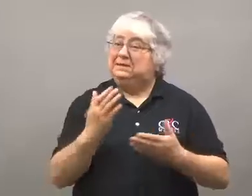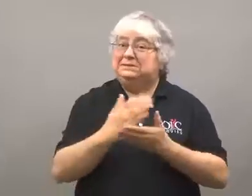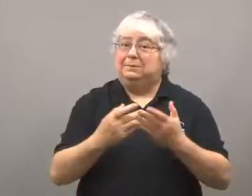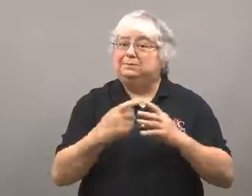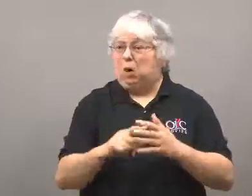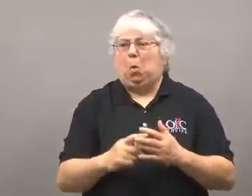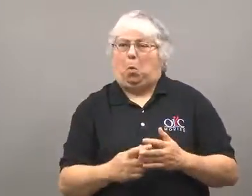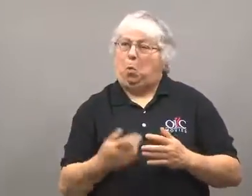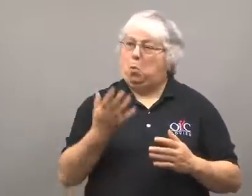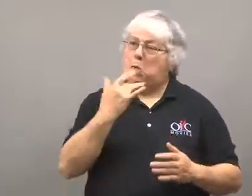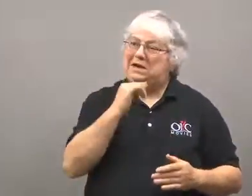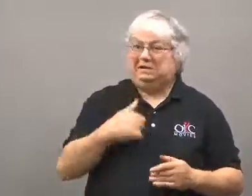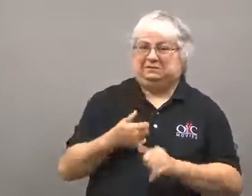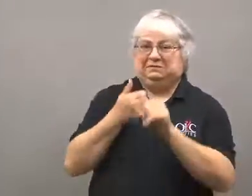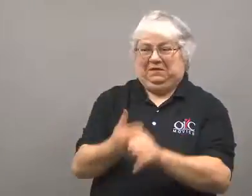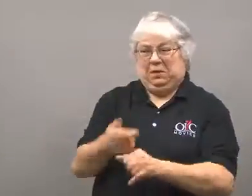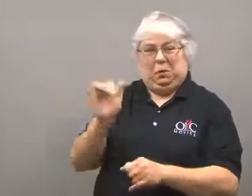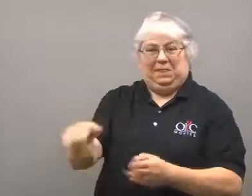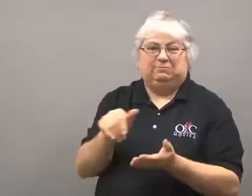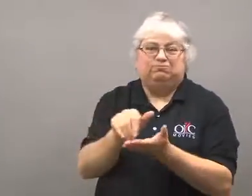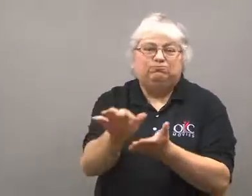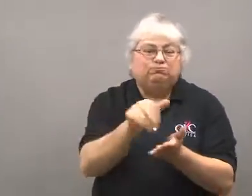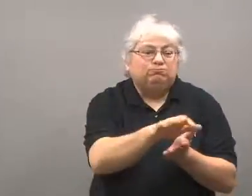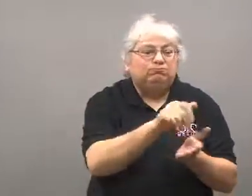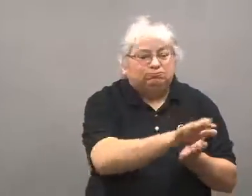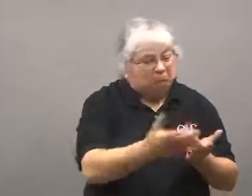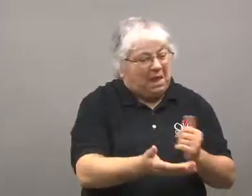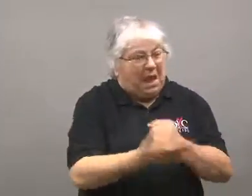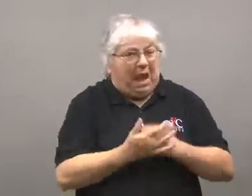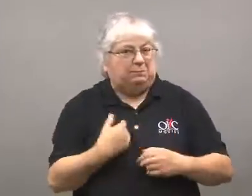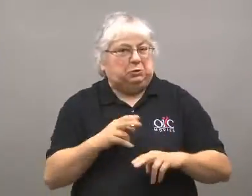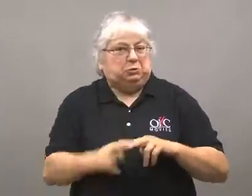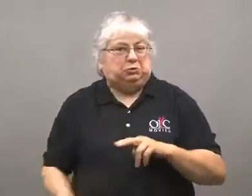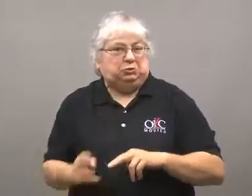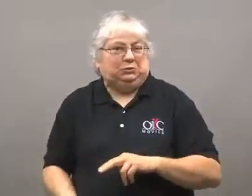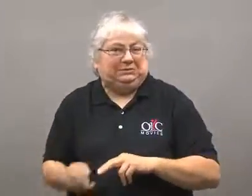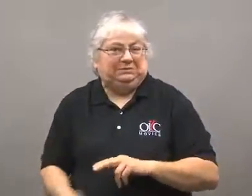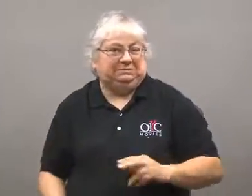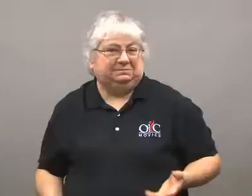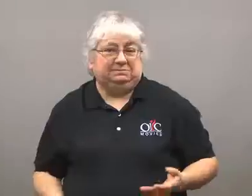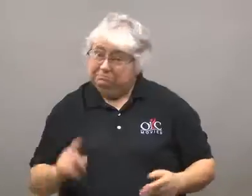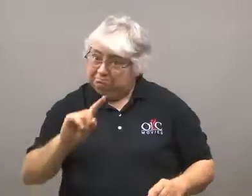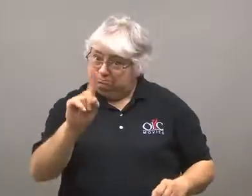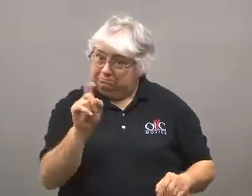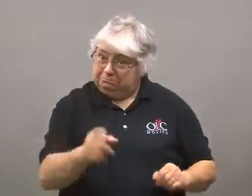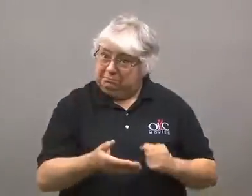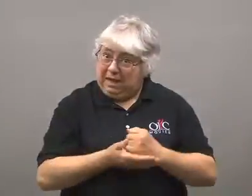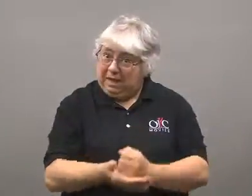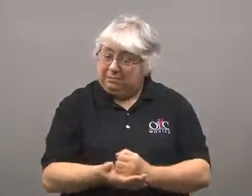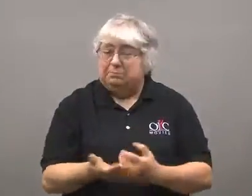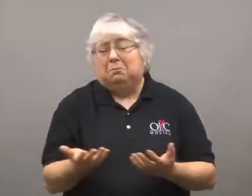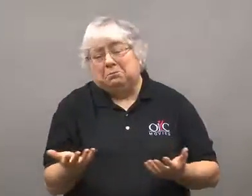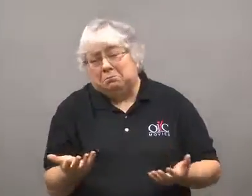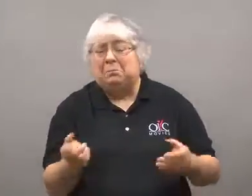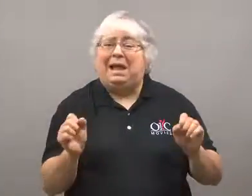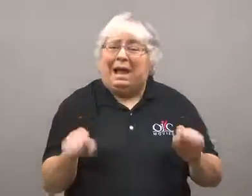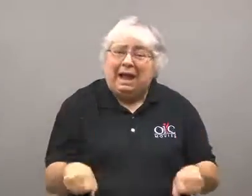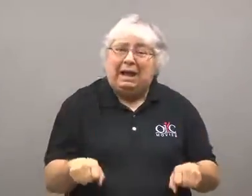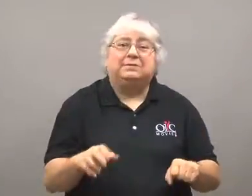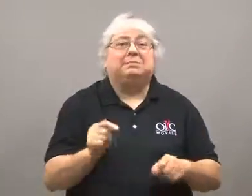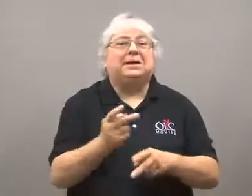some have decided to go gluten-free in order to lose weight.